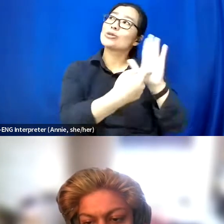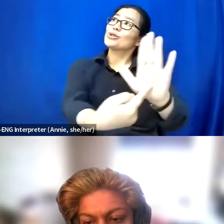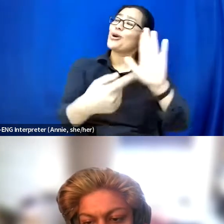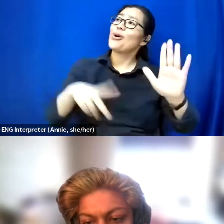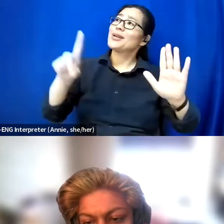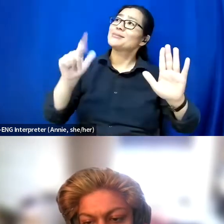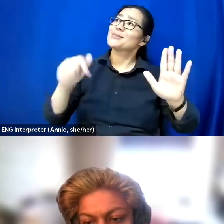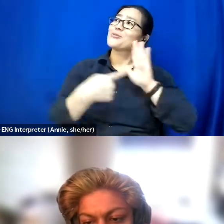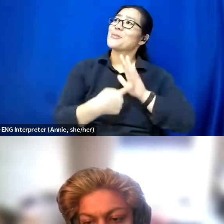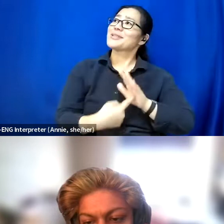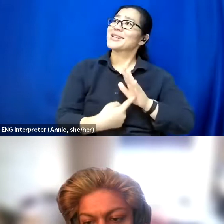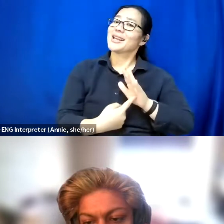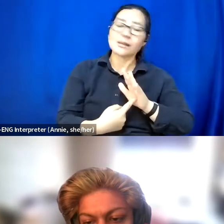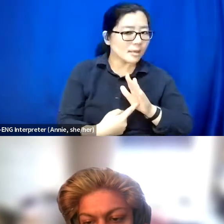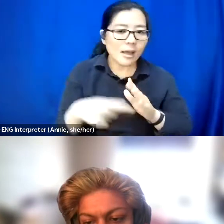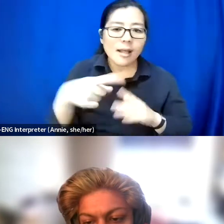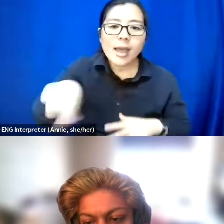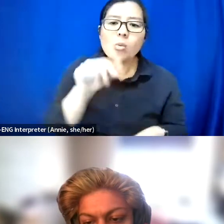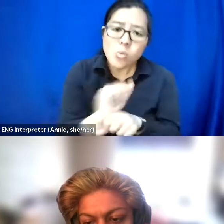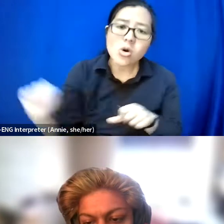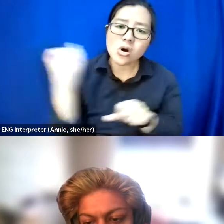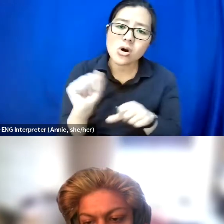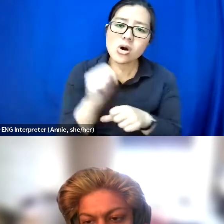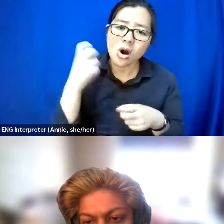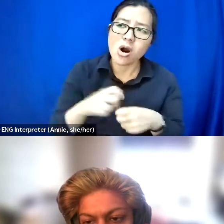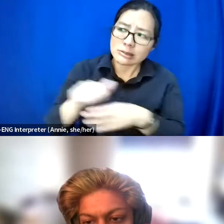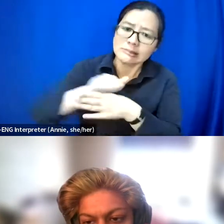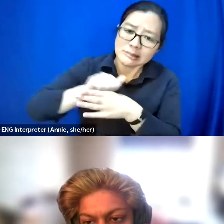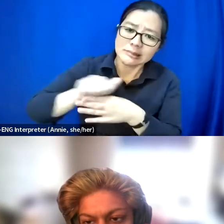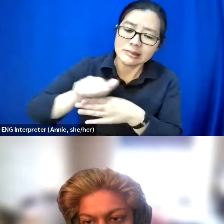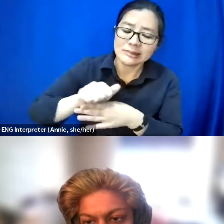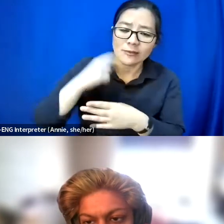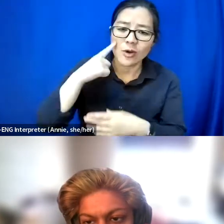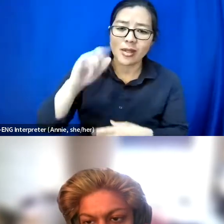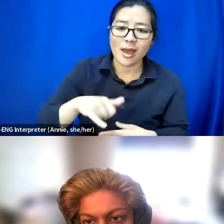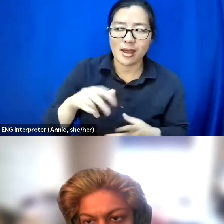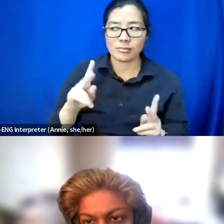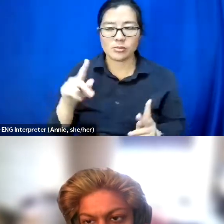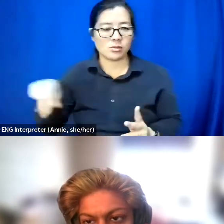These are people that work really, really hard. And people don't even seem to understand that sometimes.